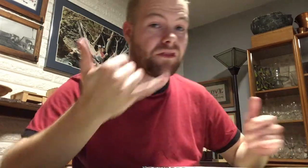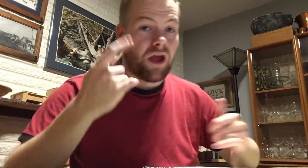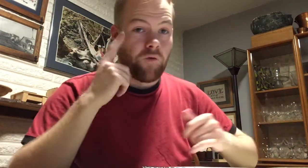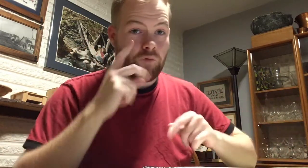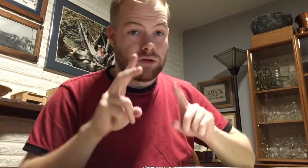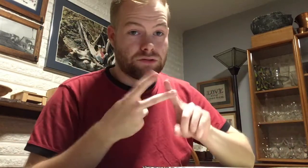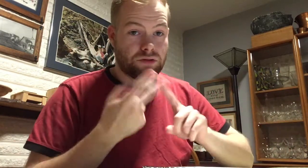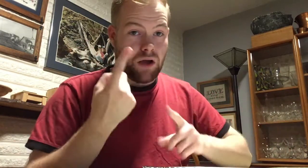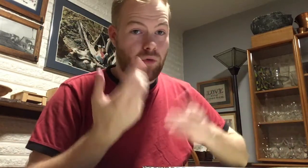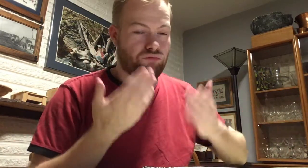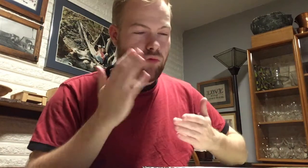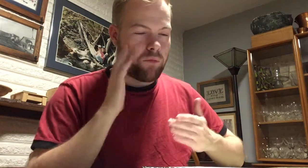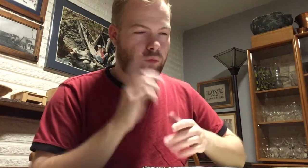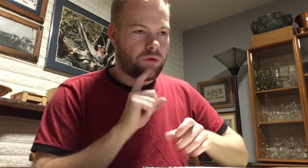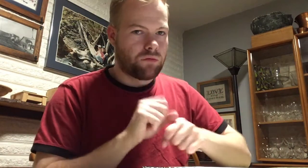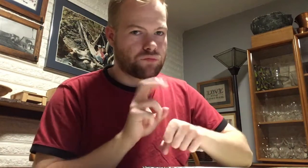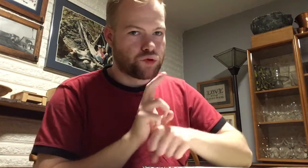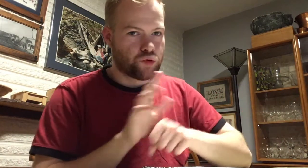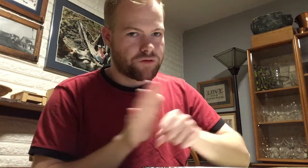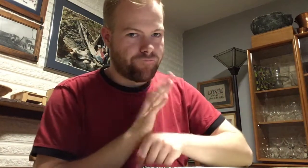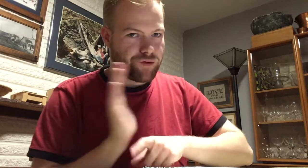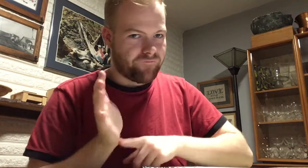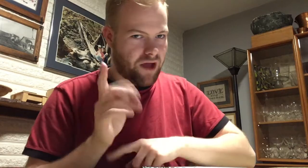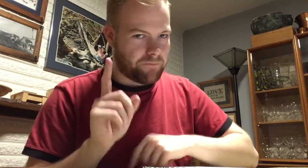Now for the second one, I probably will actually use the full five minutes.